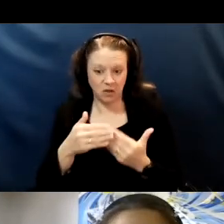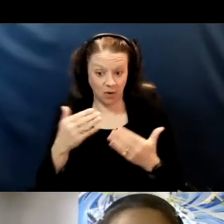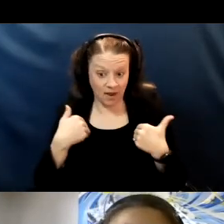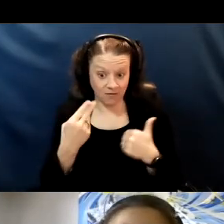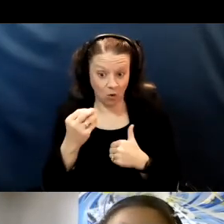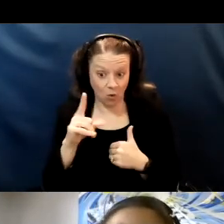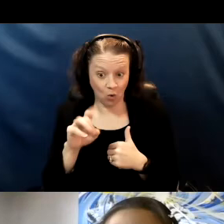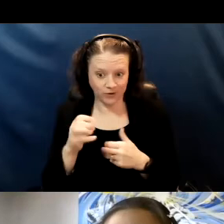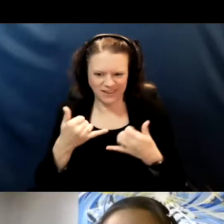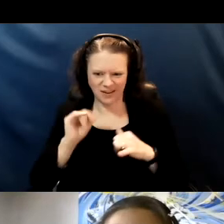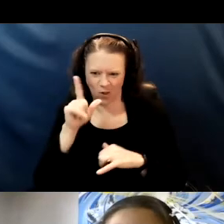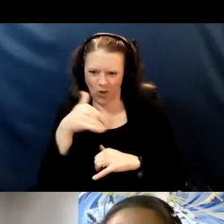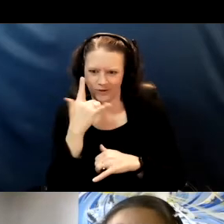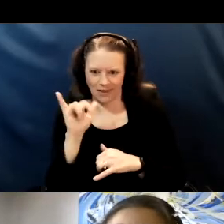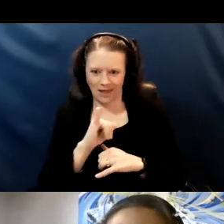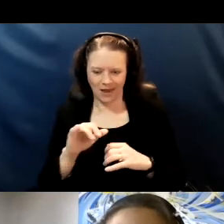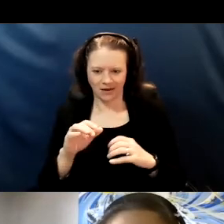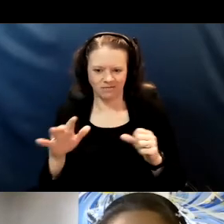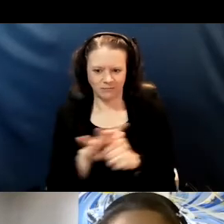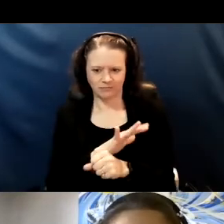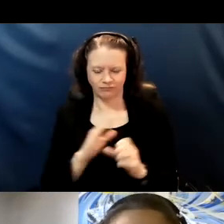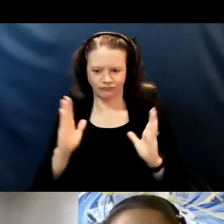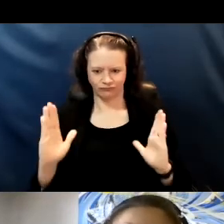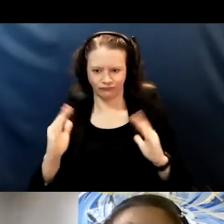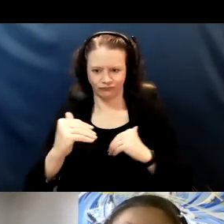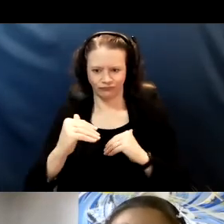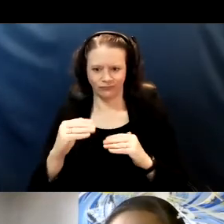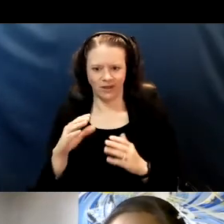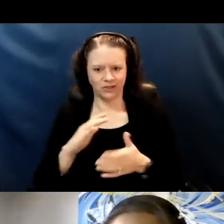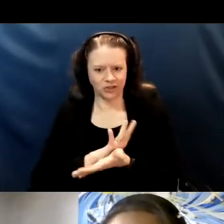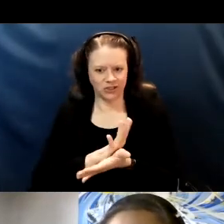So we are taking a Swiss cheese model of defense